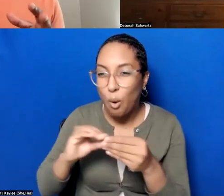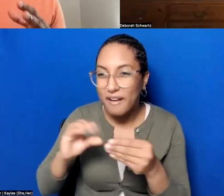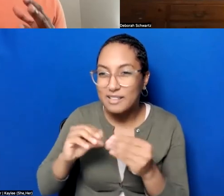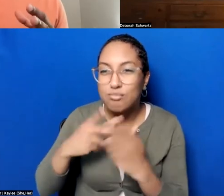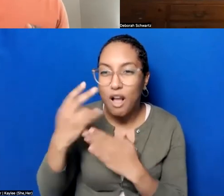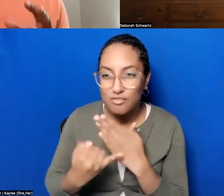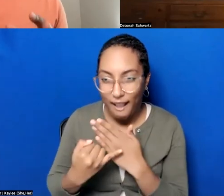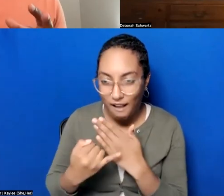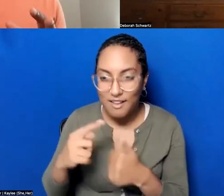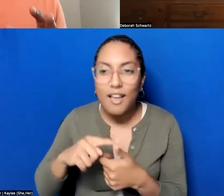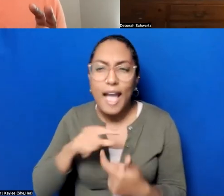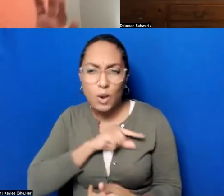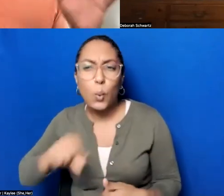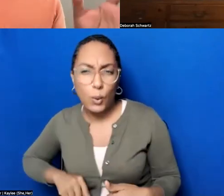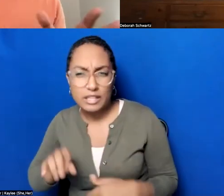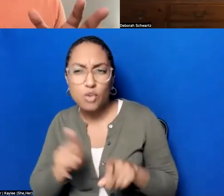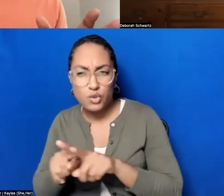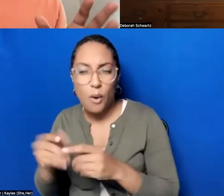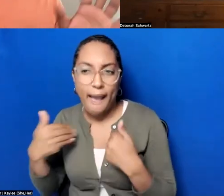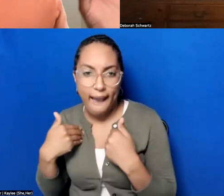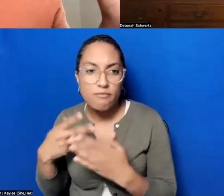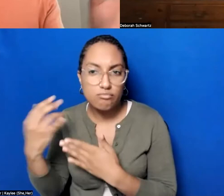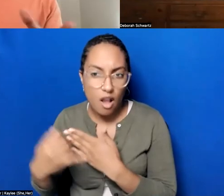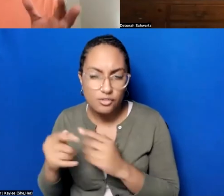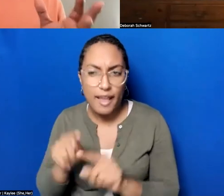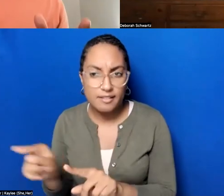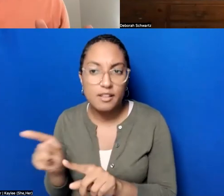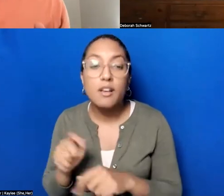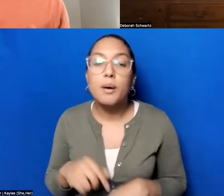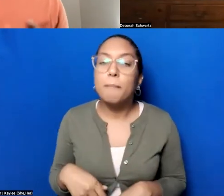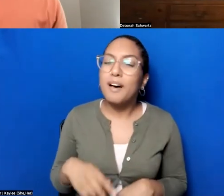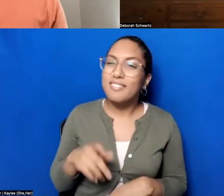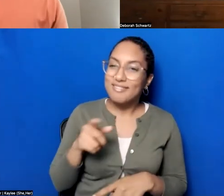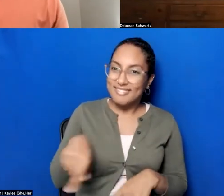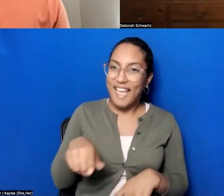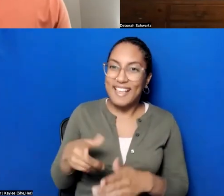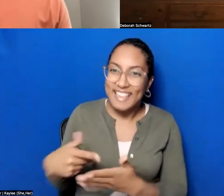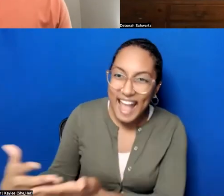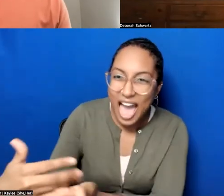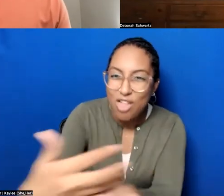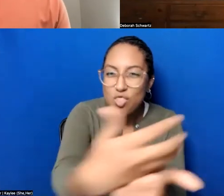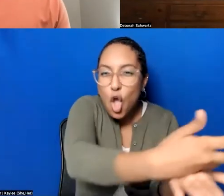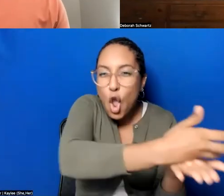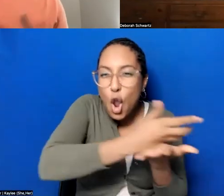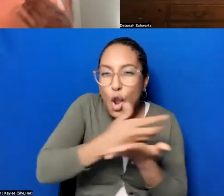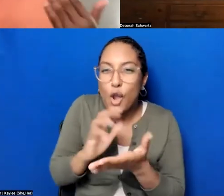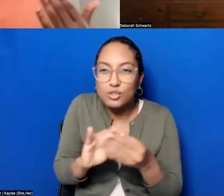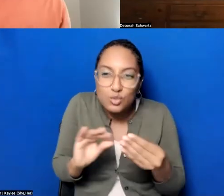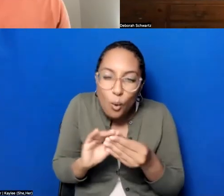libraries are doing this sort of crowdsourcing, gathering of stories. And, you know, as, as like,